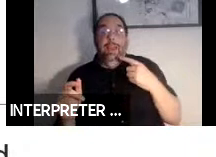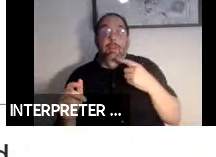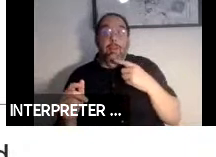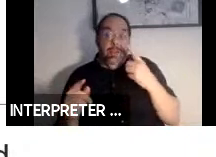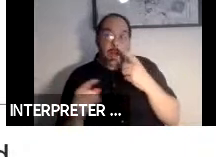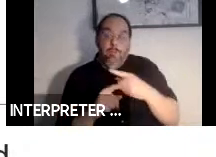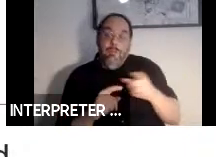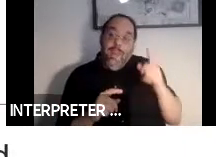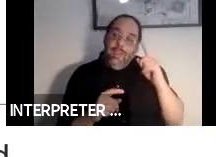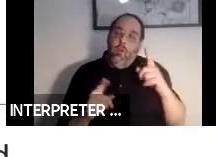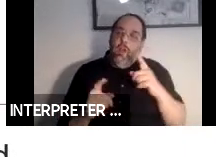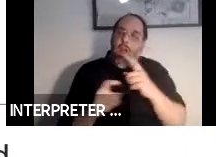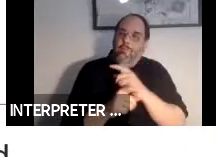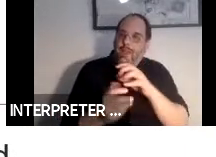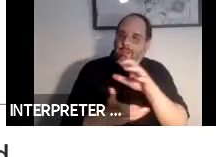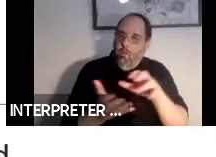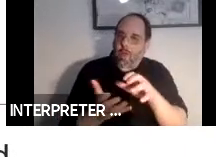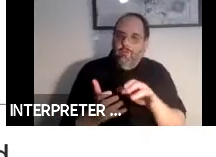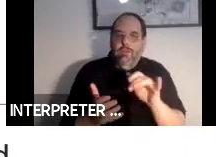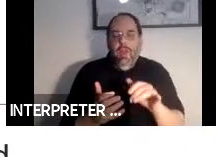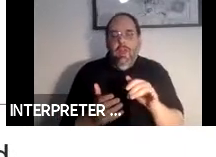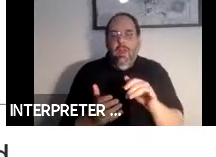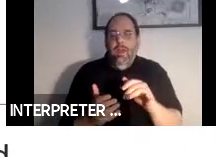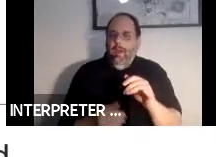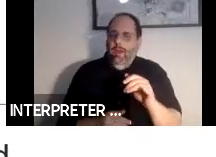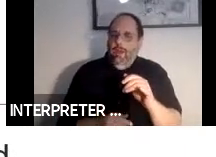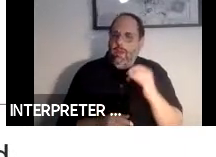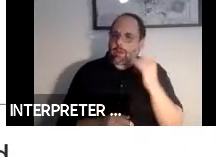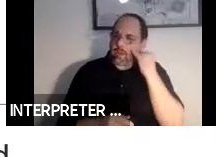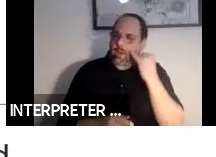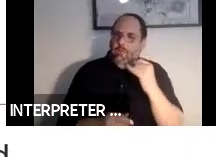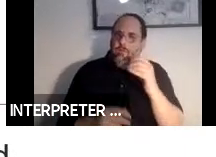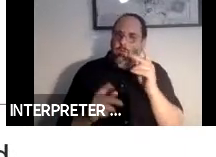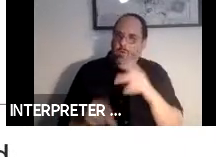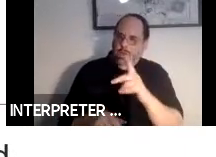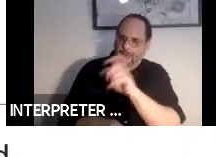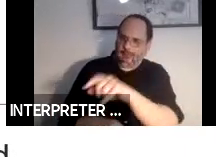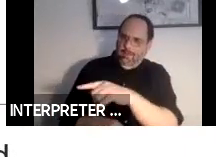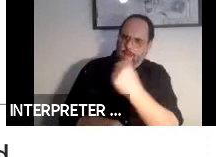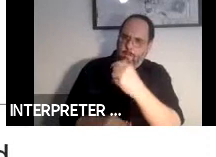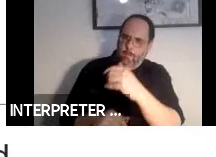interactions, such as asking a service to pick you up 15 minutes before 5:00.